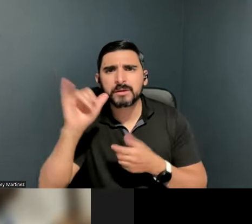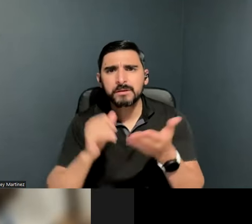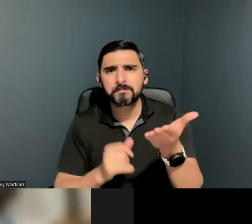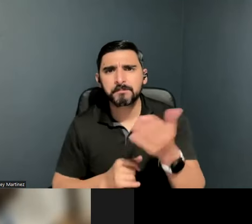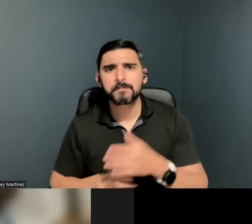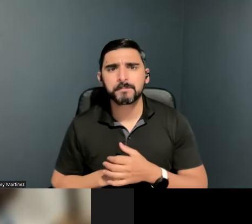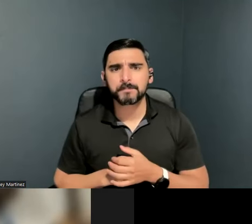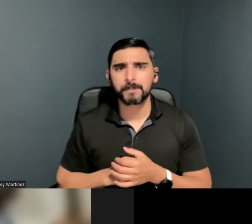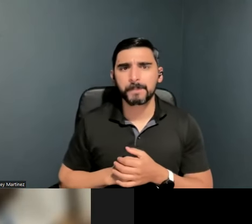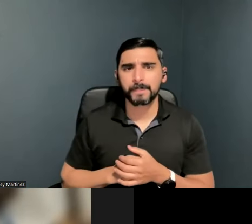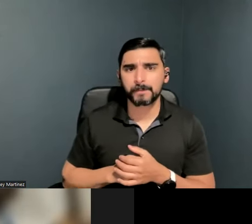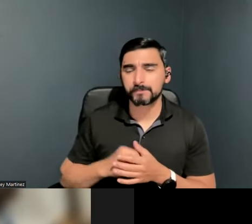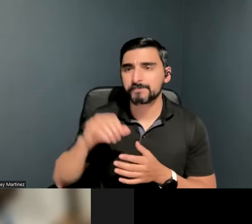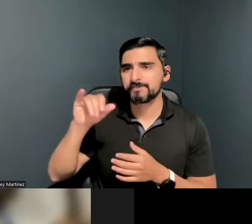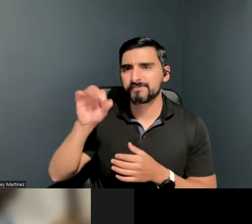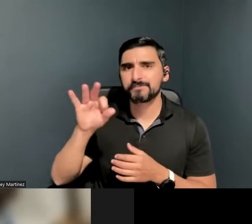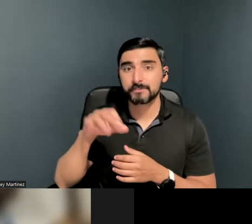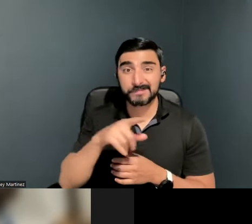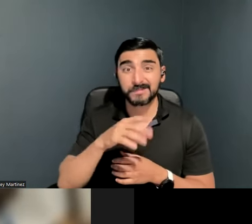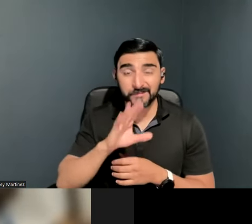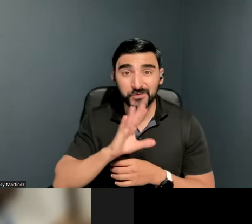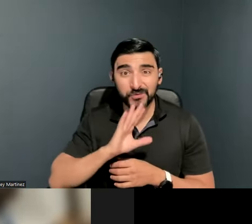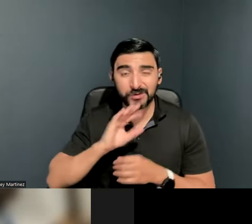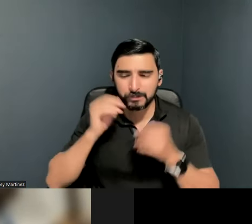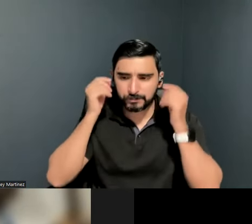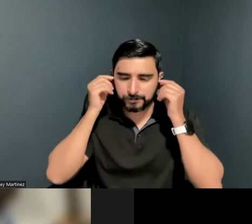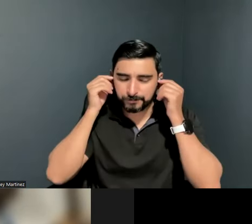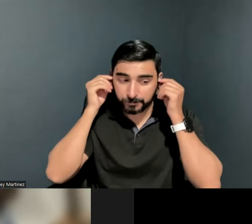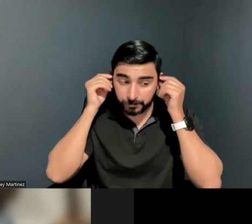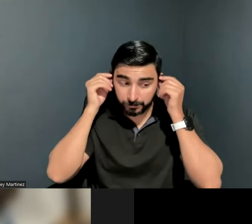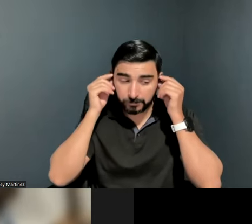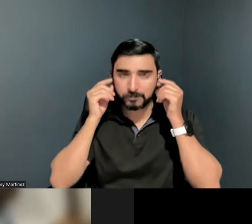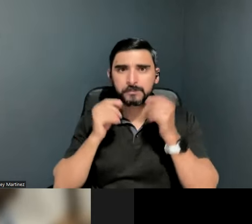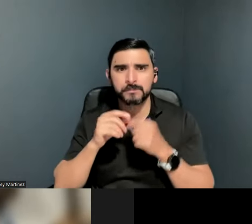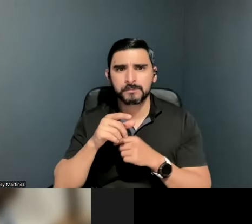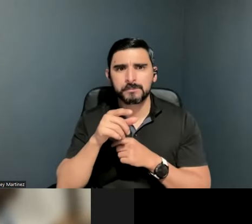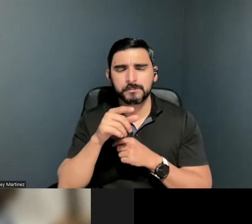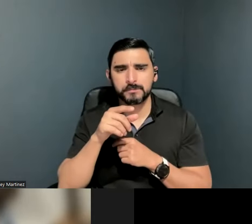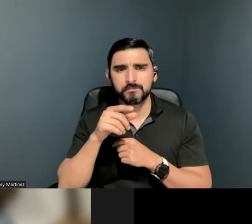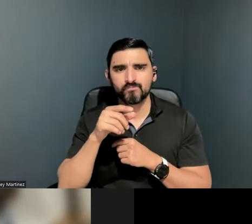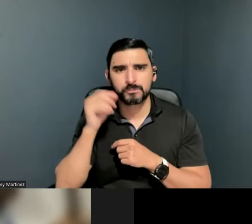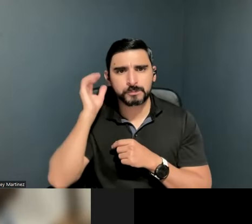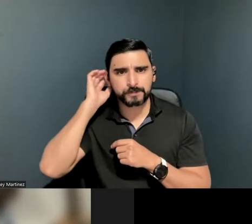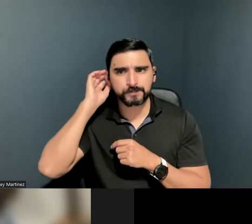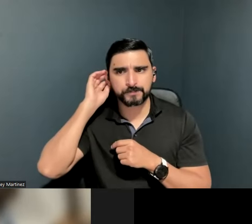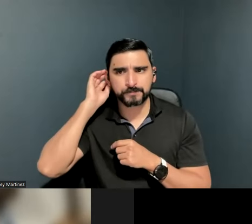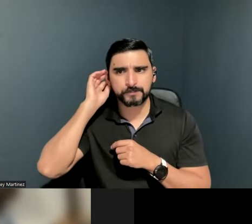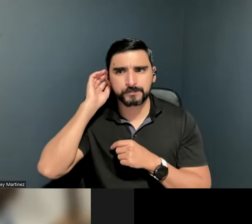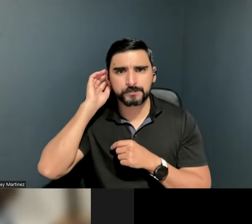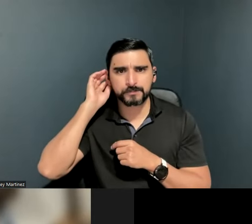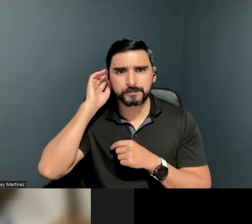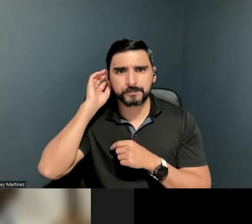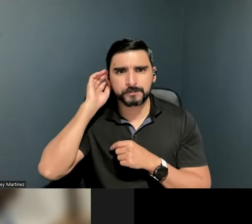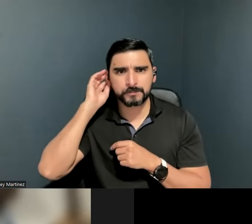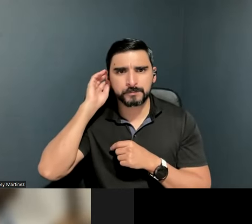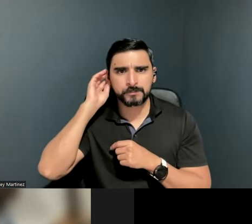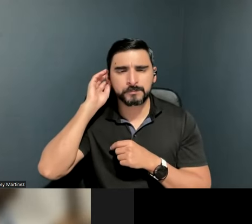. It is very frustrating. I have noticed that a lot of what I’ve read about goes sort of